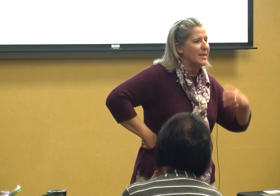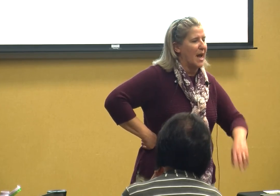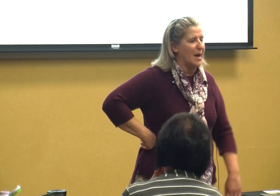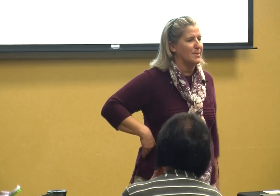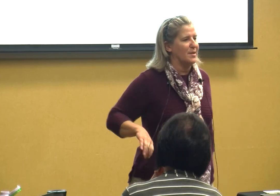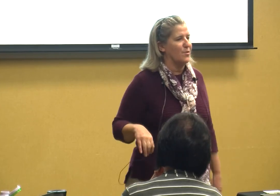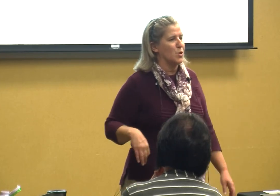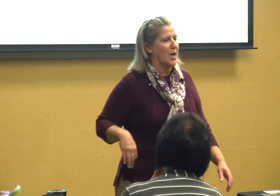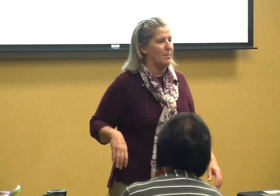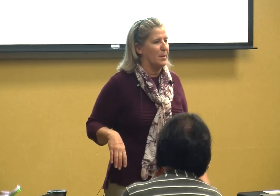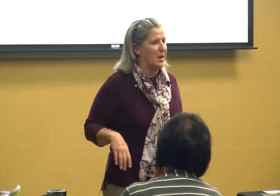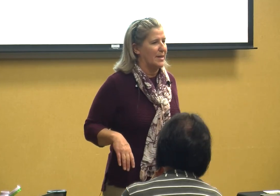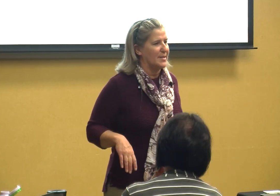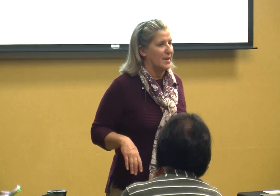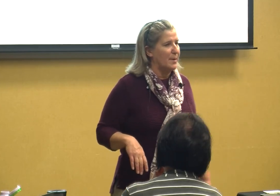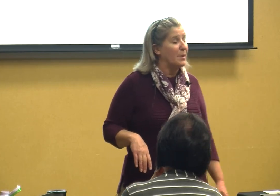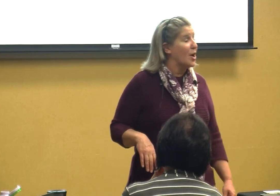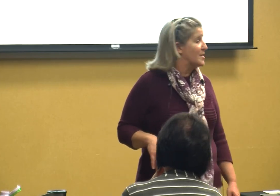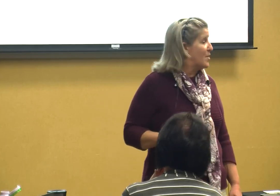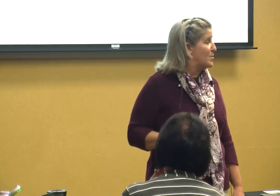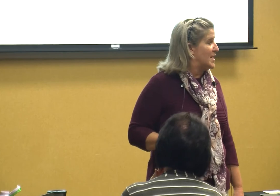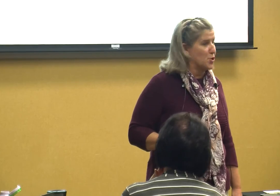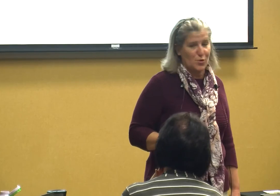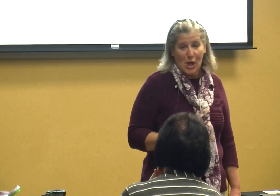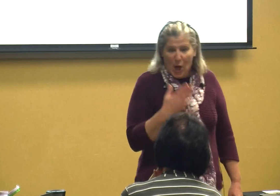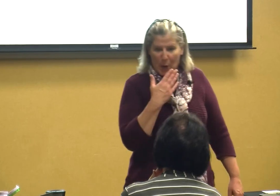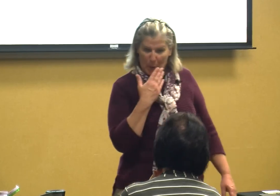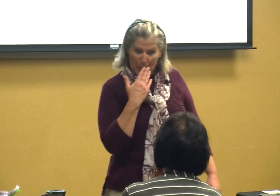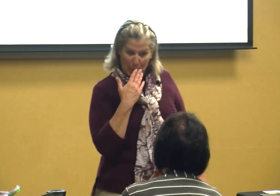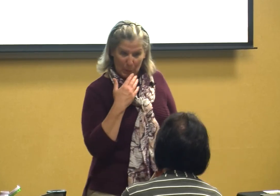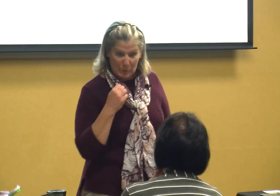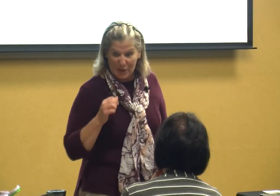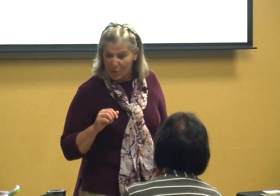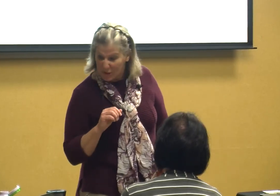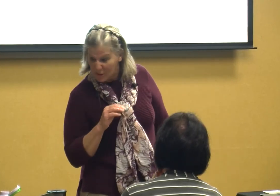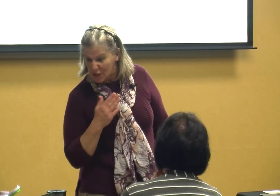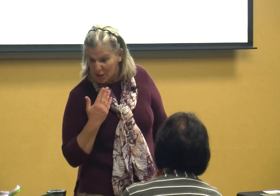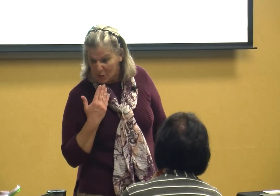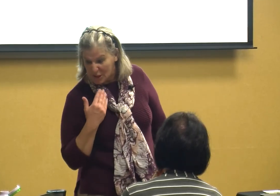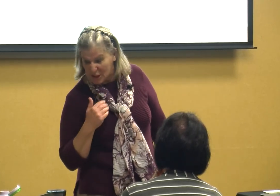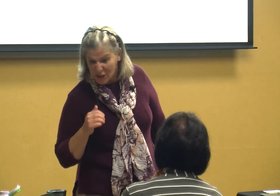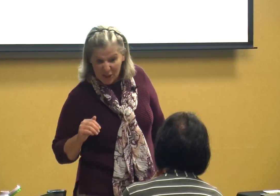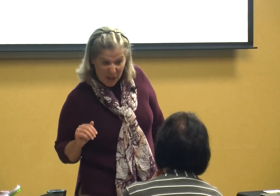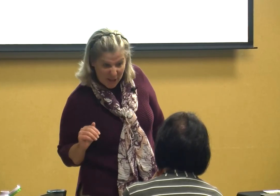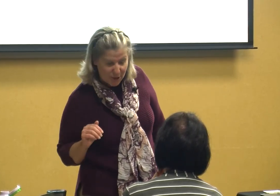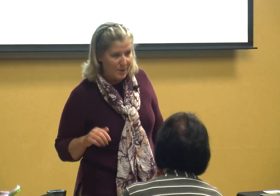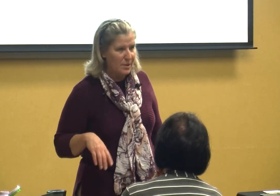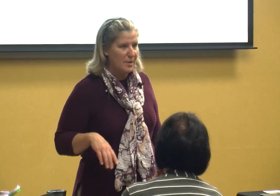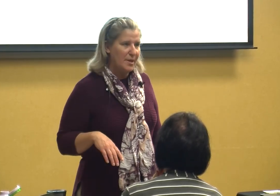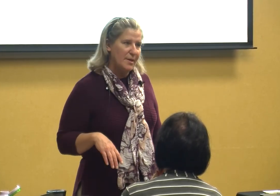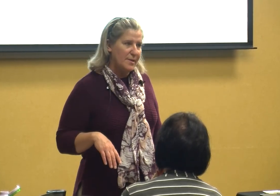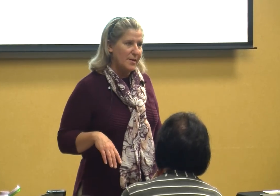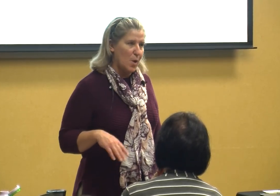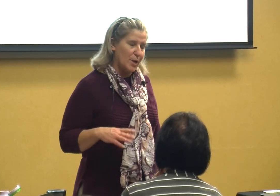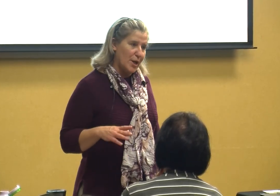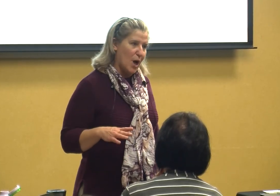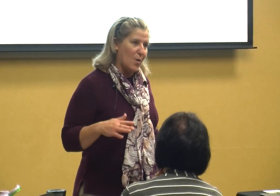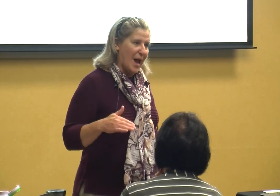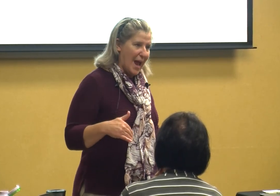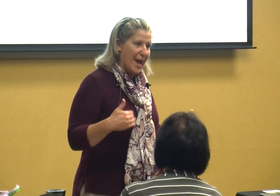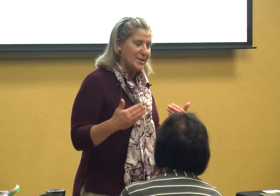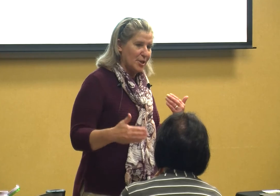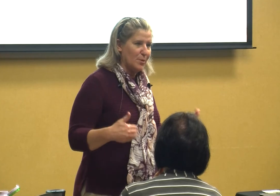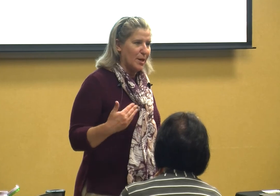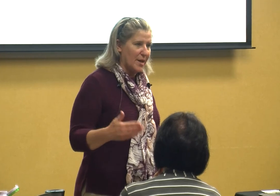times in the first couple of months because other teachers such as such so you know I had to kind